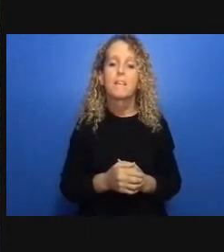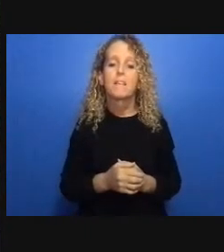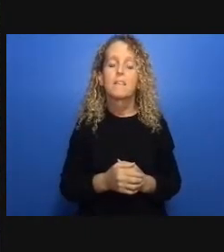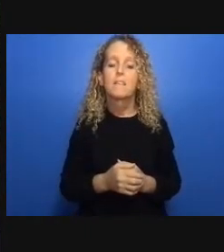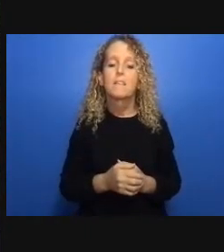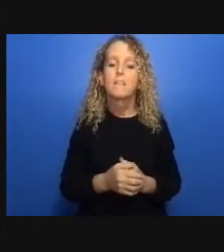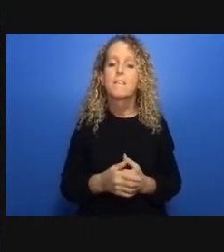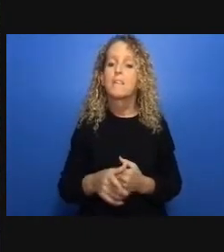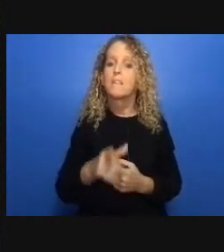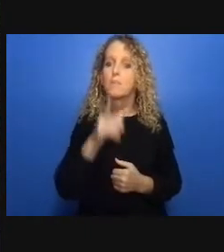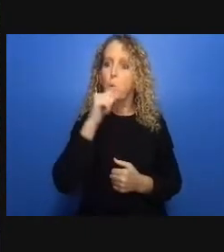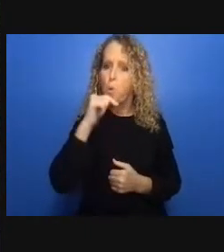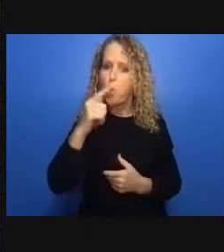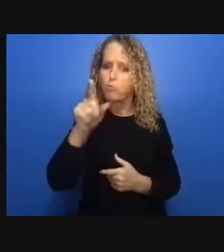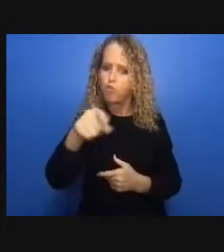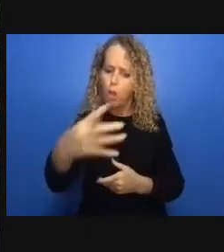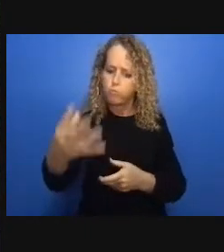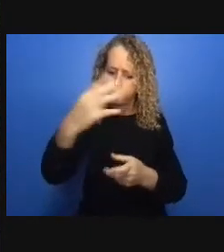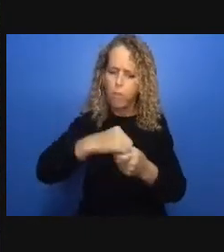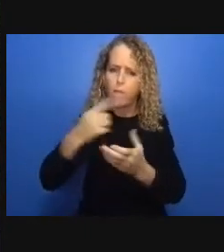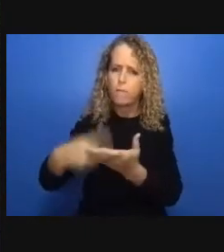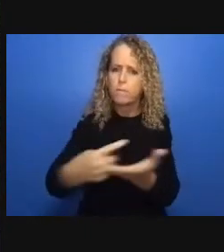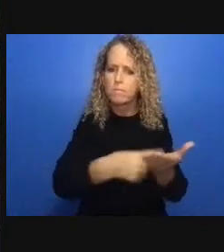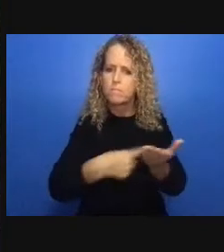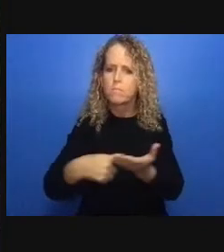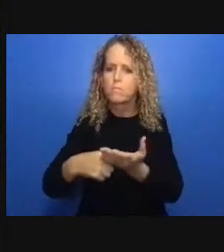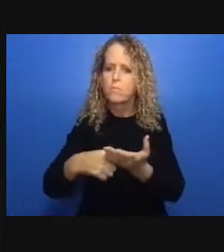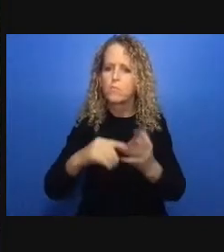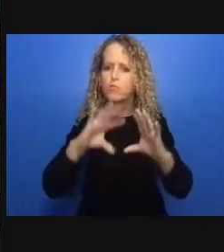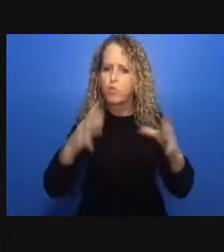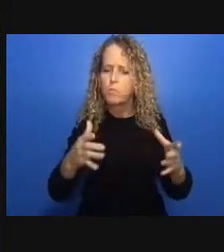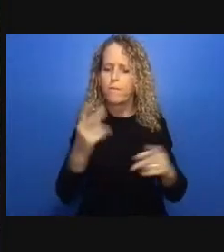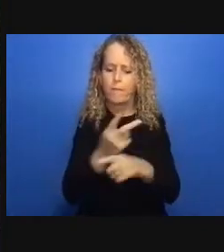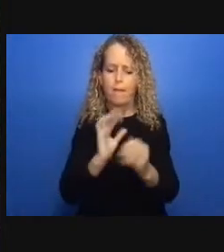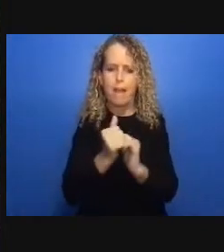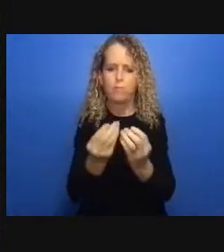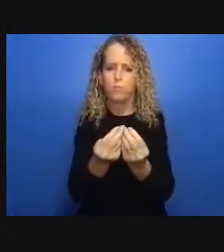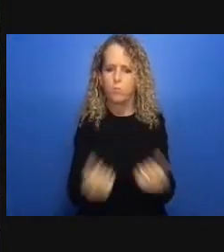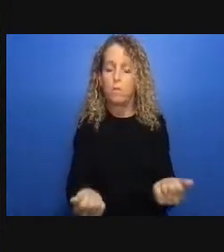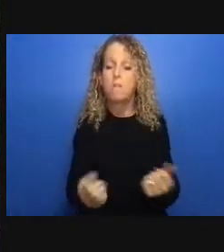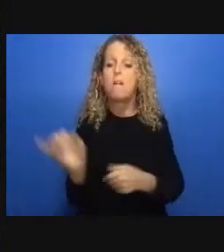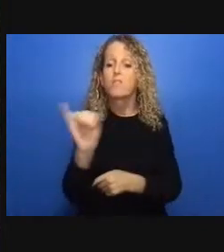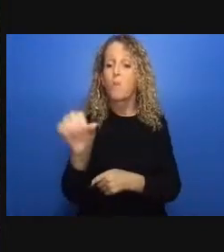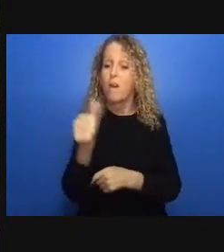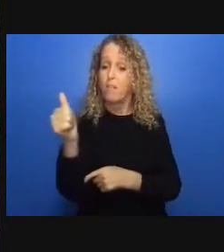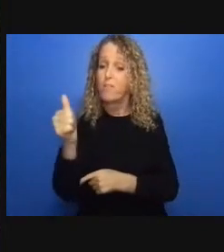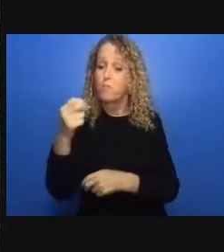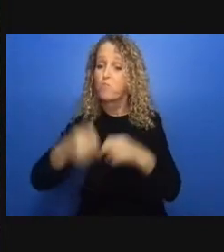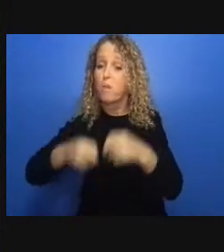to a common ant which was decarceration as a result 50 percent or nearly 50 percent